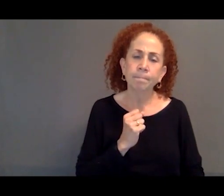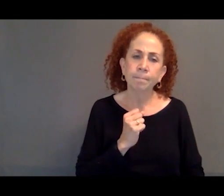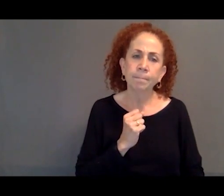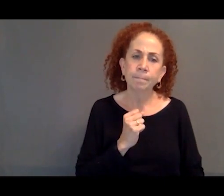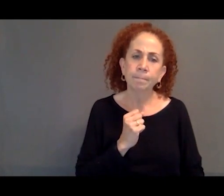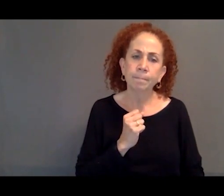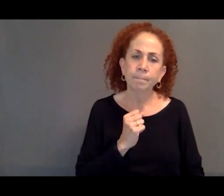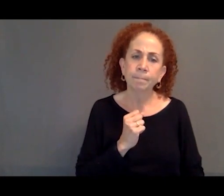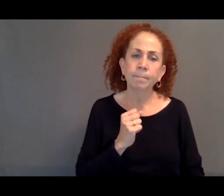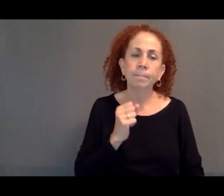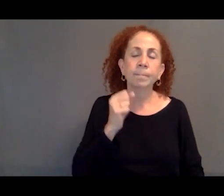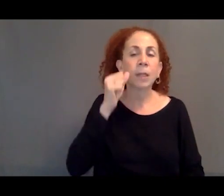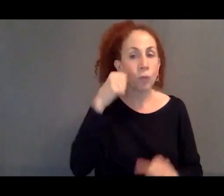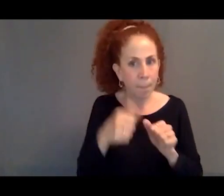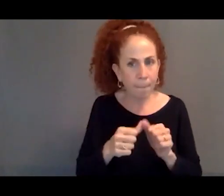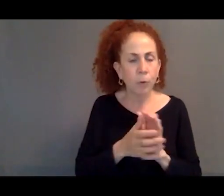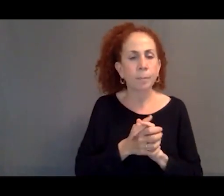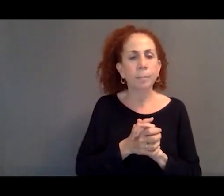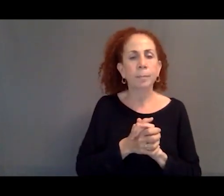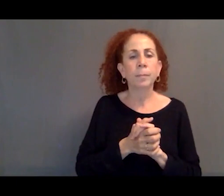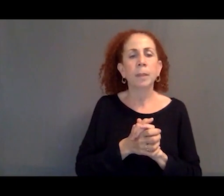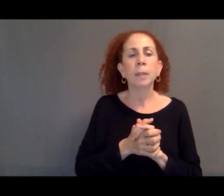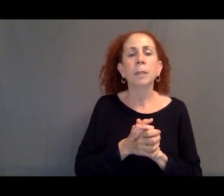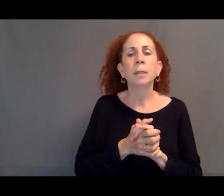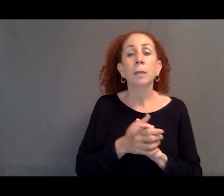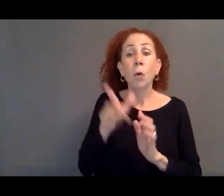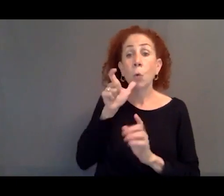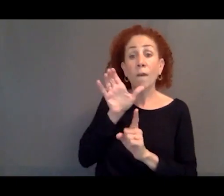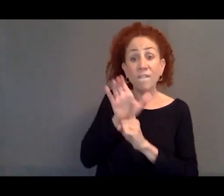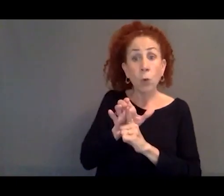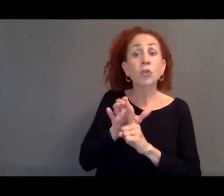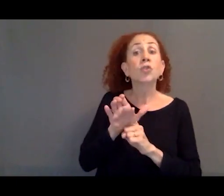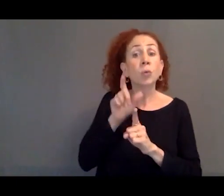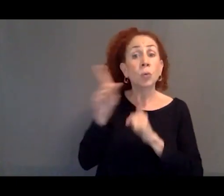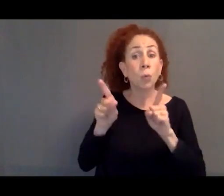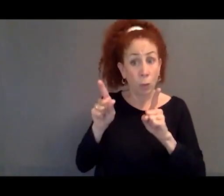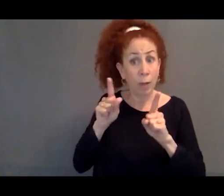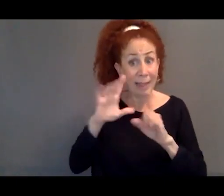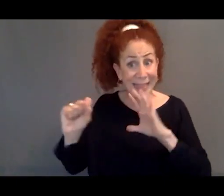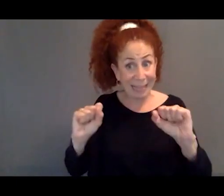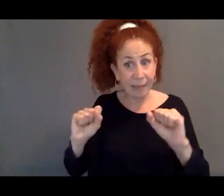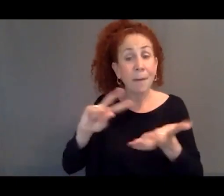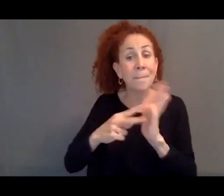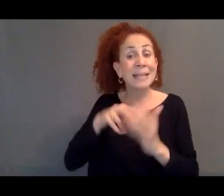Keep in mind that most displacement means either displacement internally within the country or displacement